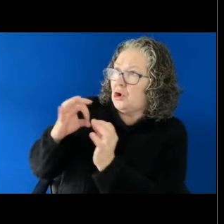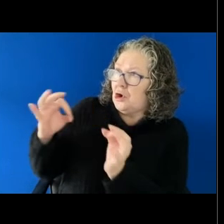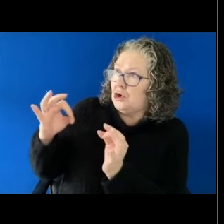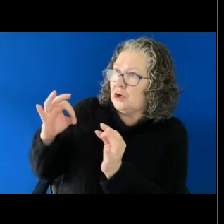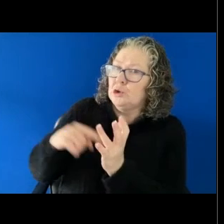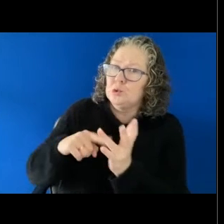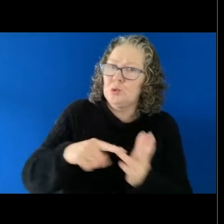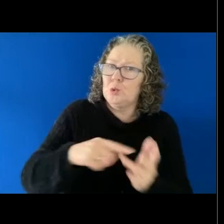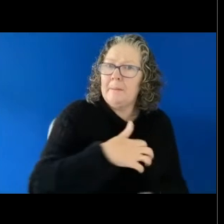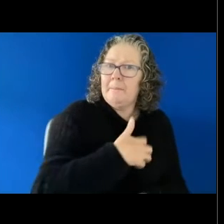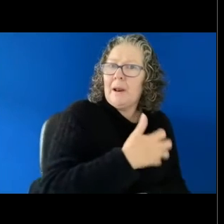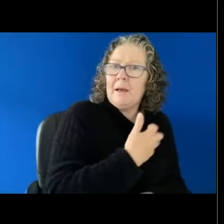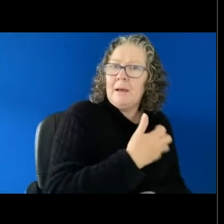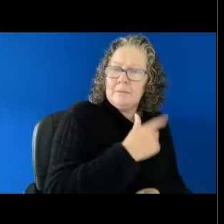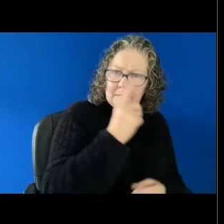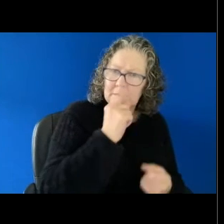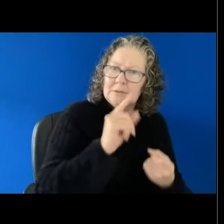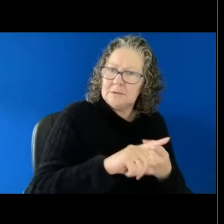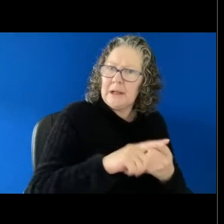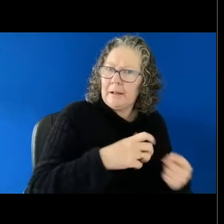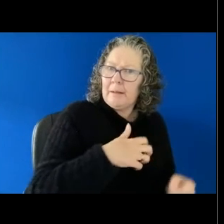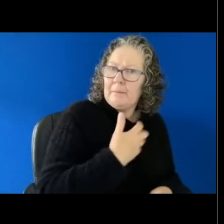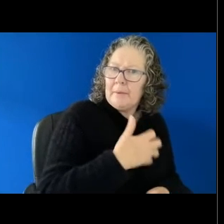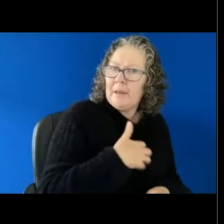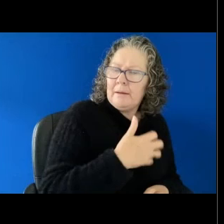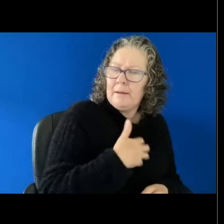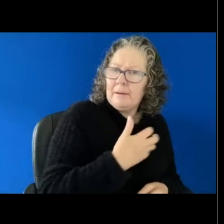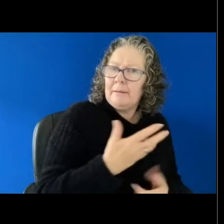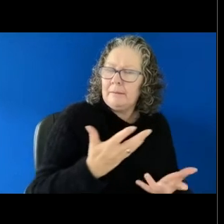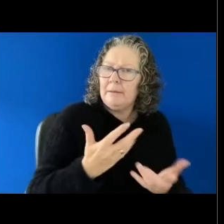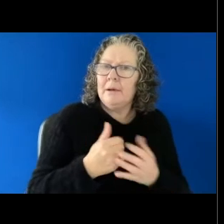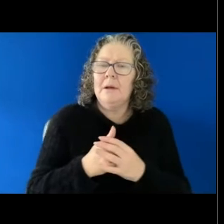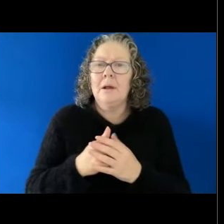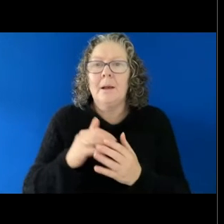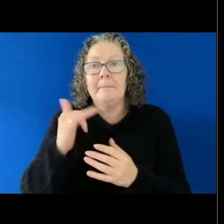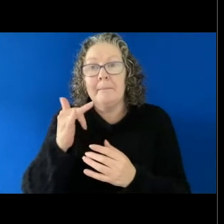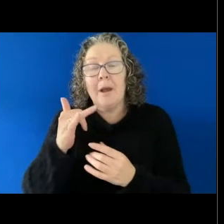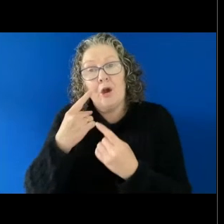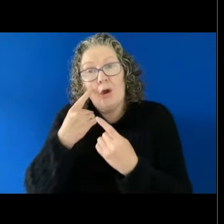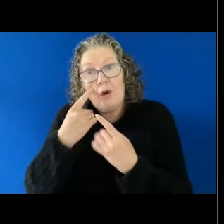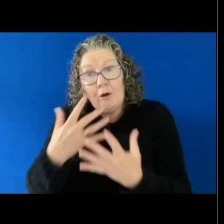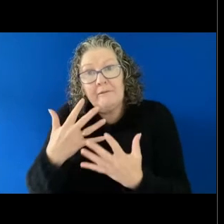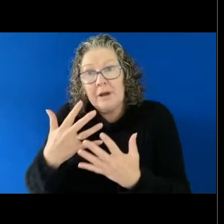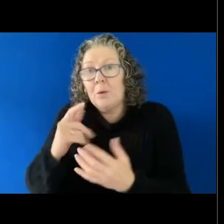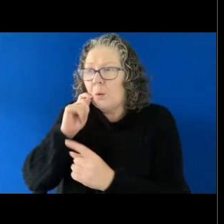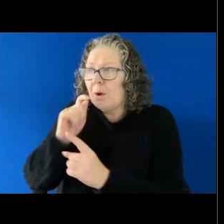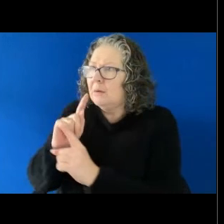It might be quite common to raise an issue in the workplace before taking other formal legal options